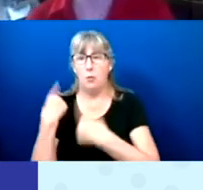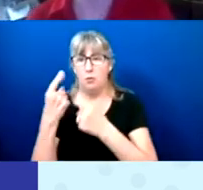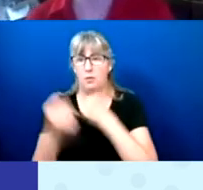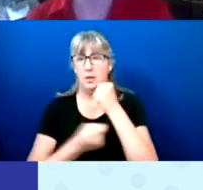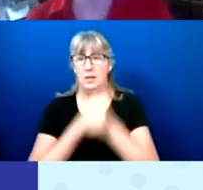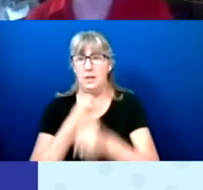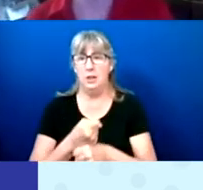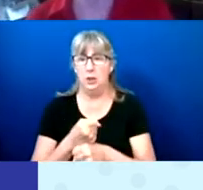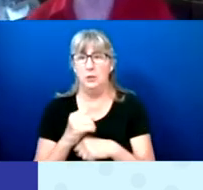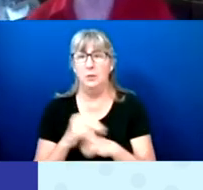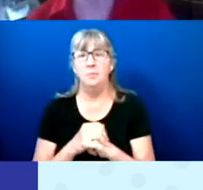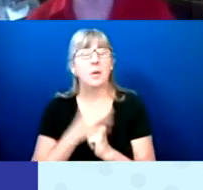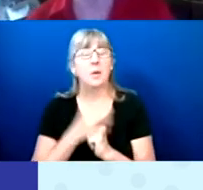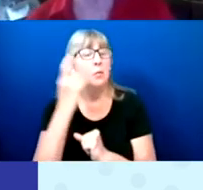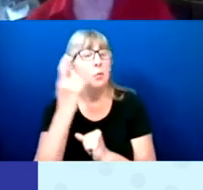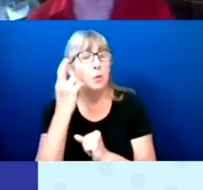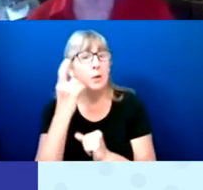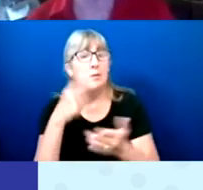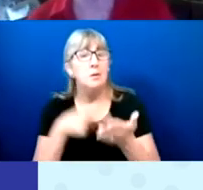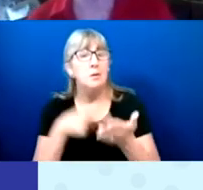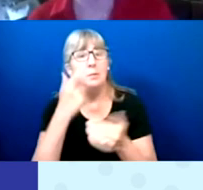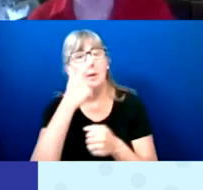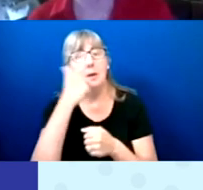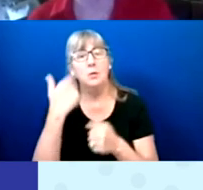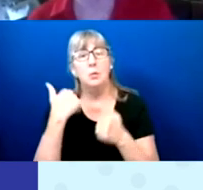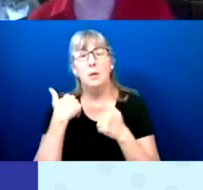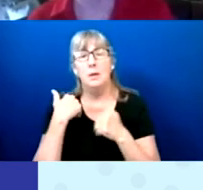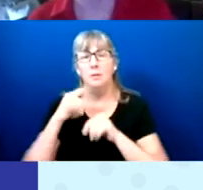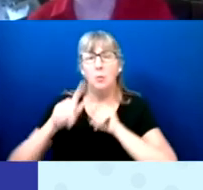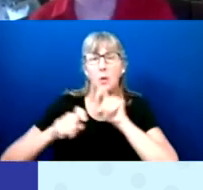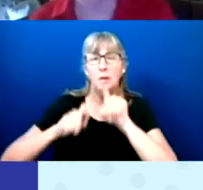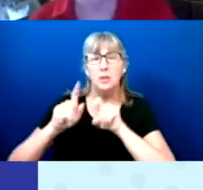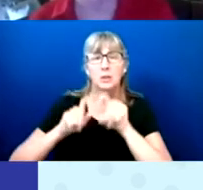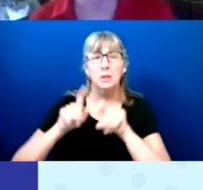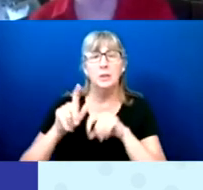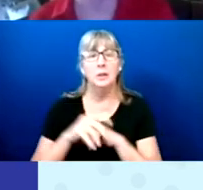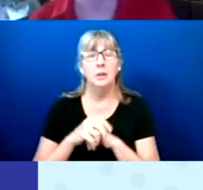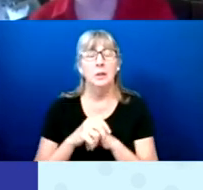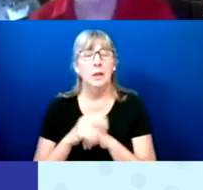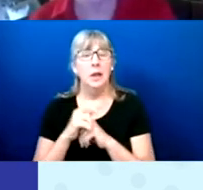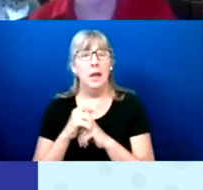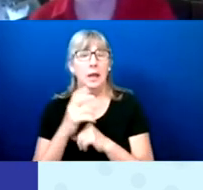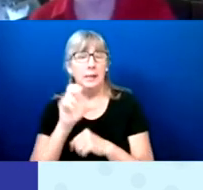The reasons why we have questions and everything that SABE does start with questions.